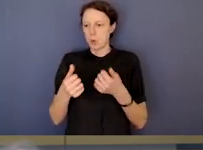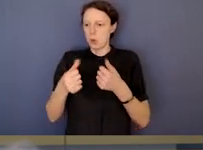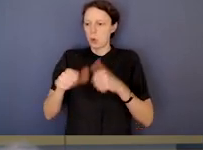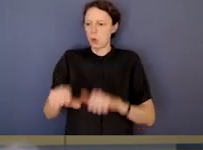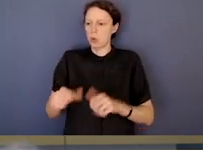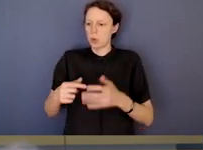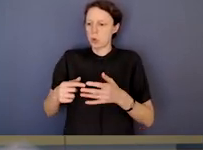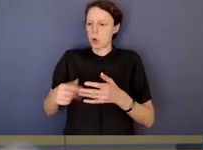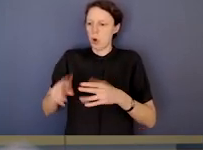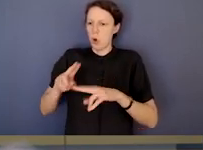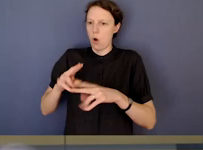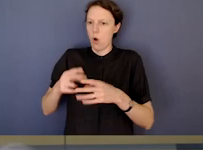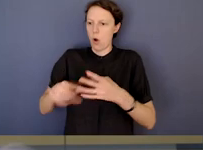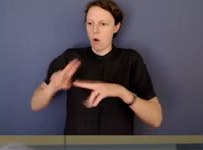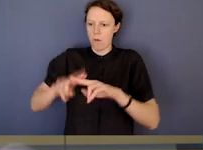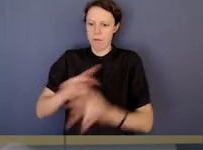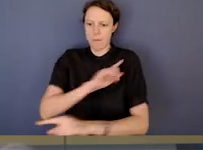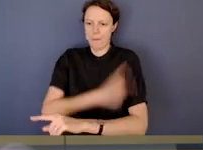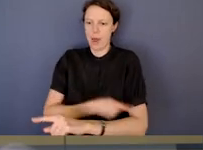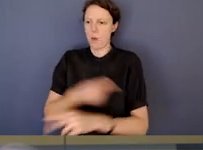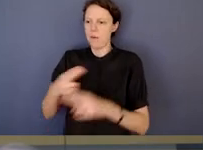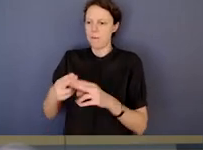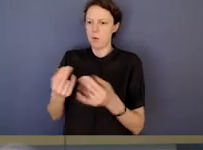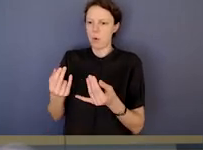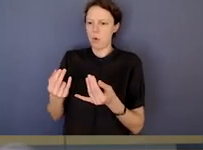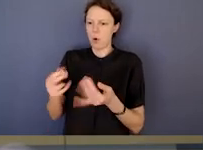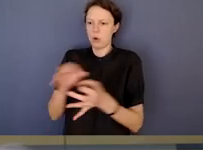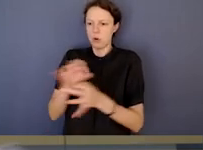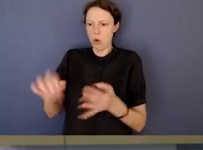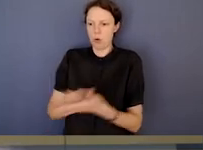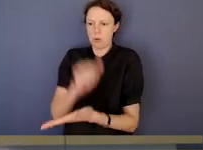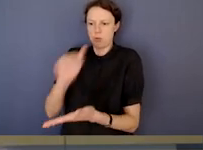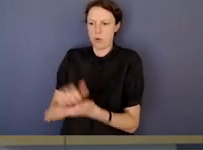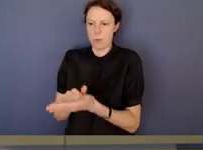notion of use of a power or a trust power for an improper purpose.